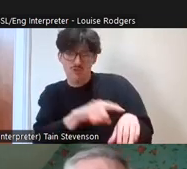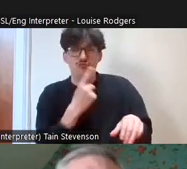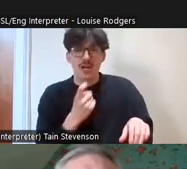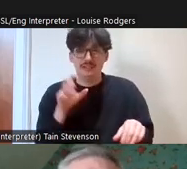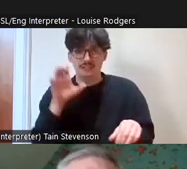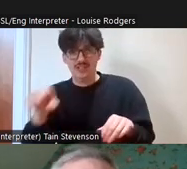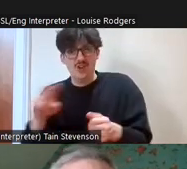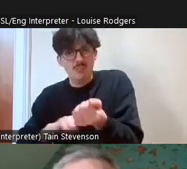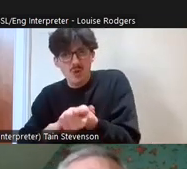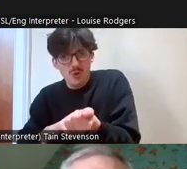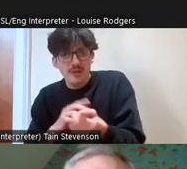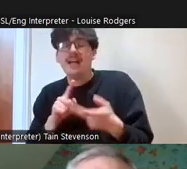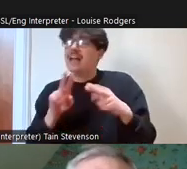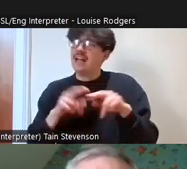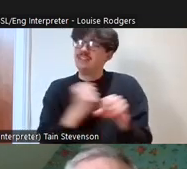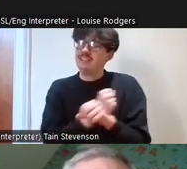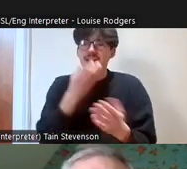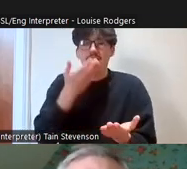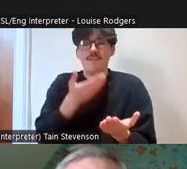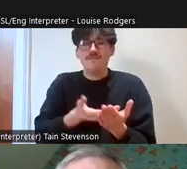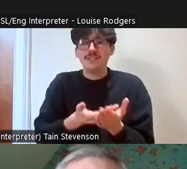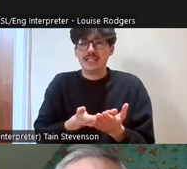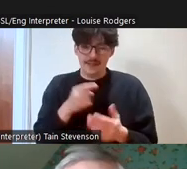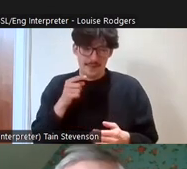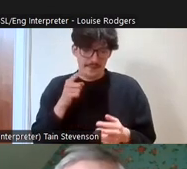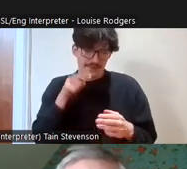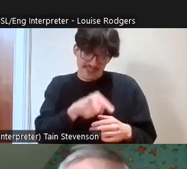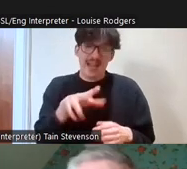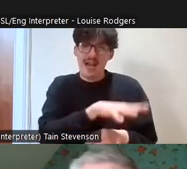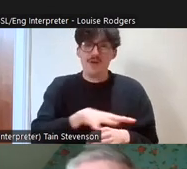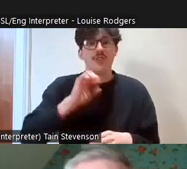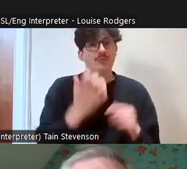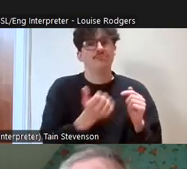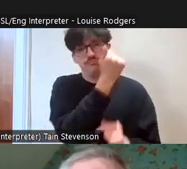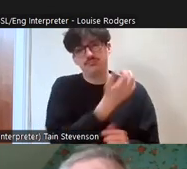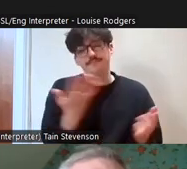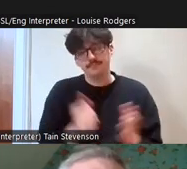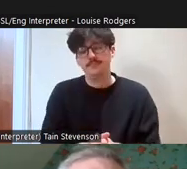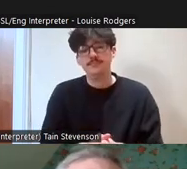bids they'd be able to know which area to focus on in terms of volunteers and activities.